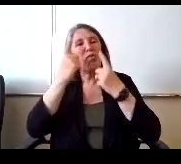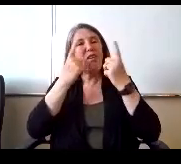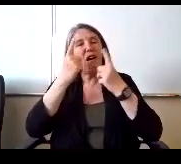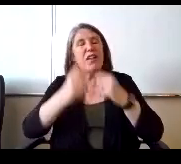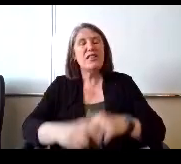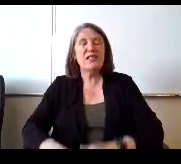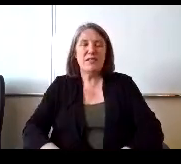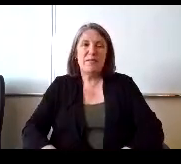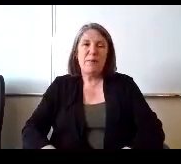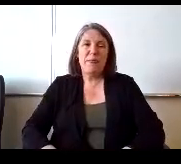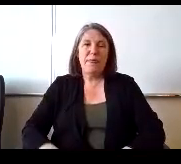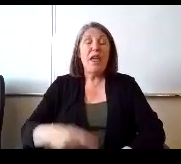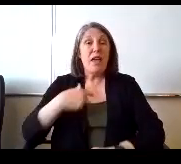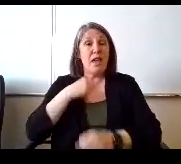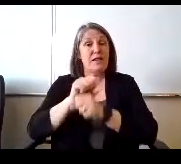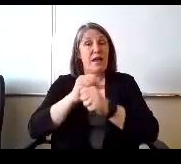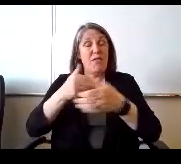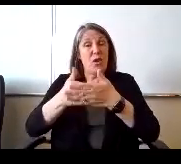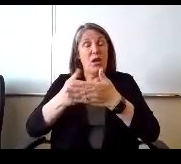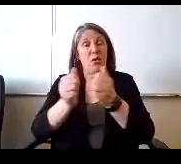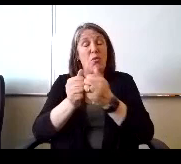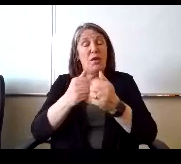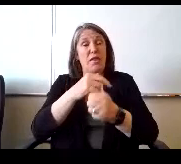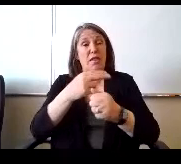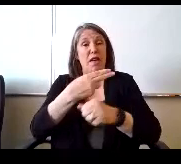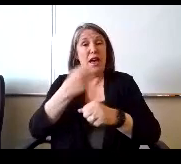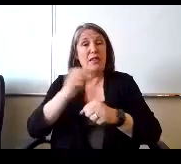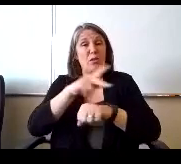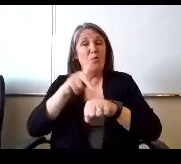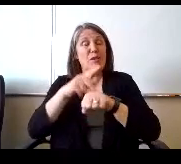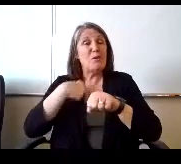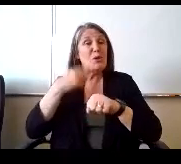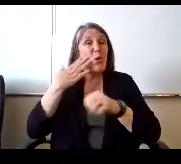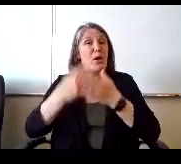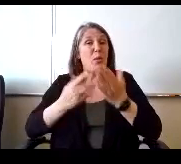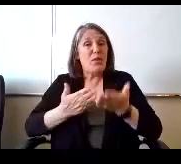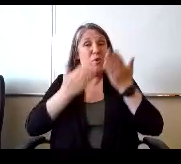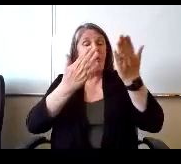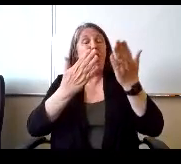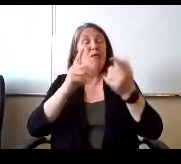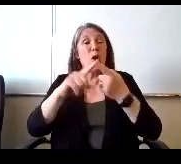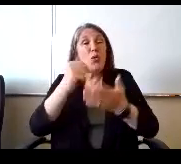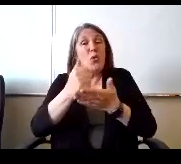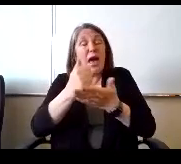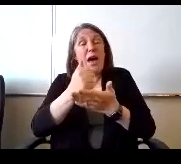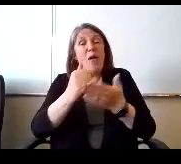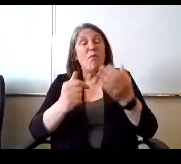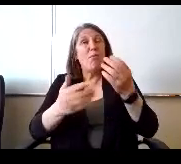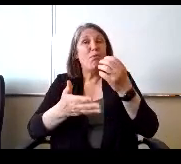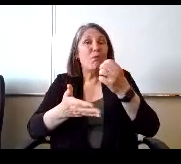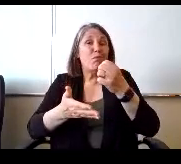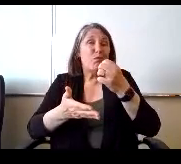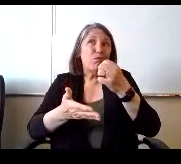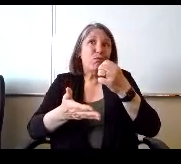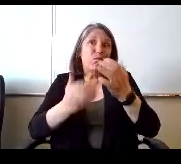the high school principals, so I kind of know what they're offering to help and assist kids, but I will tell you our phones